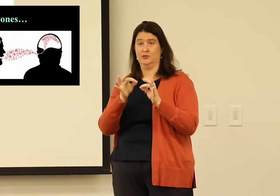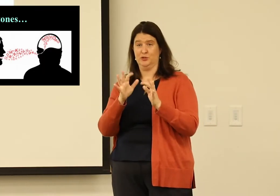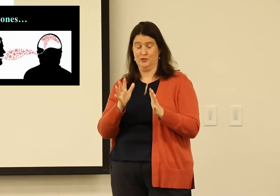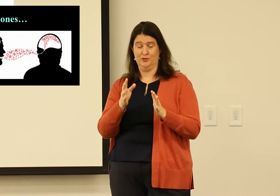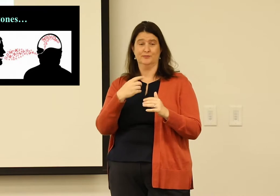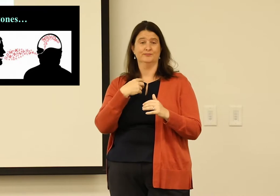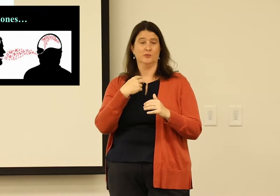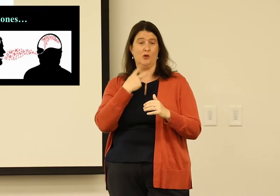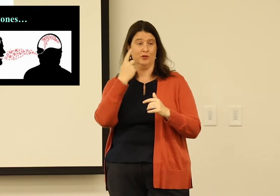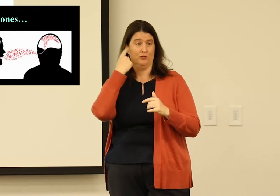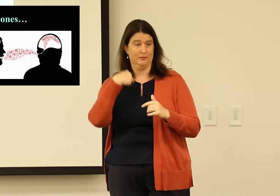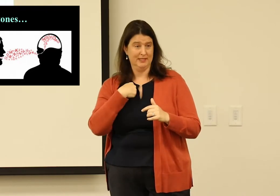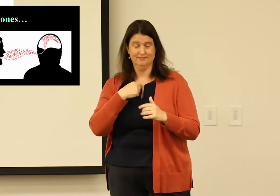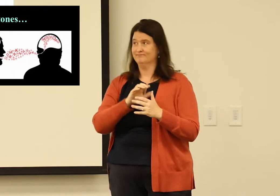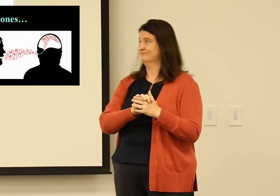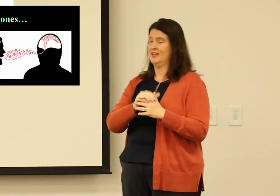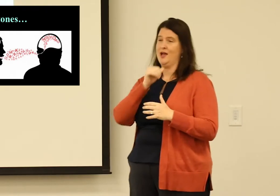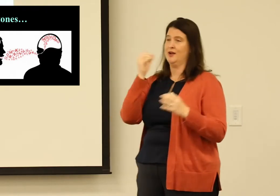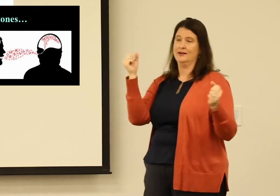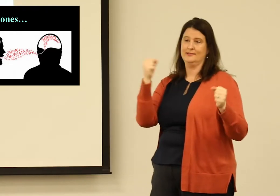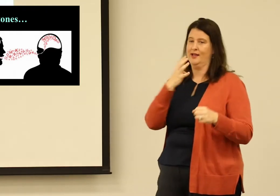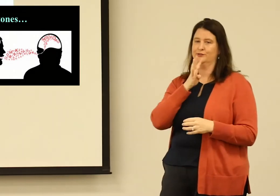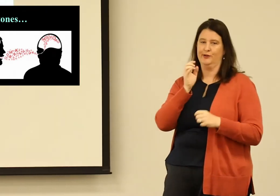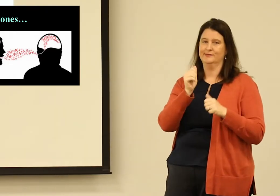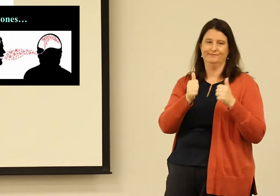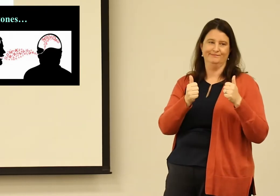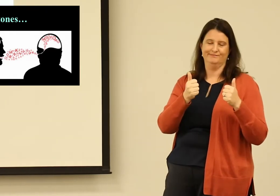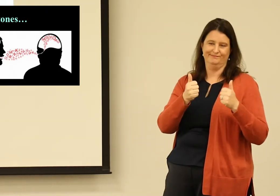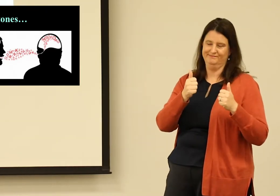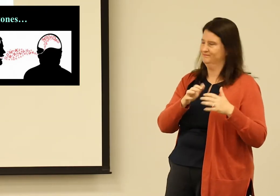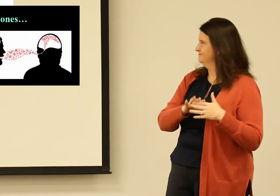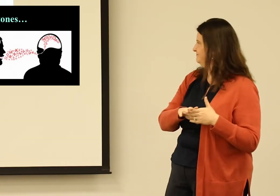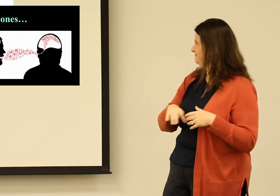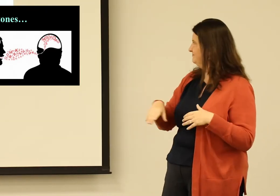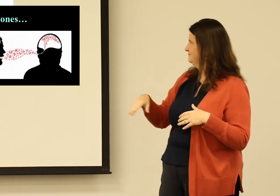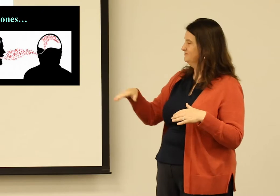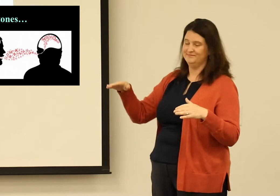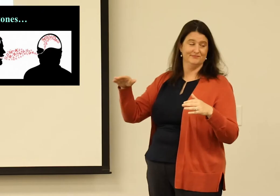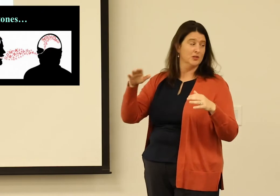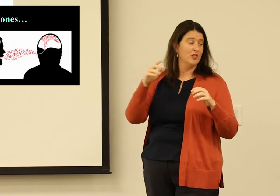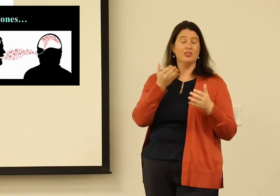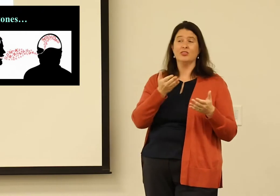So Bobby, our interpreter, is going to voice them for me. I'm not going to sign them or speak them.